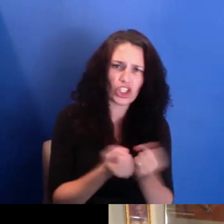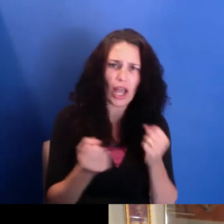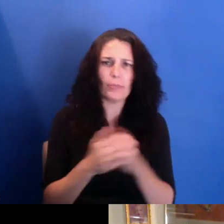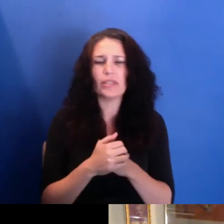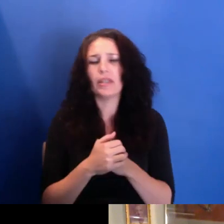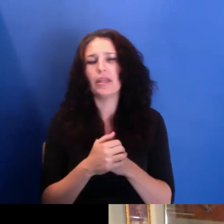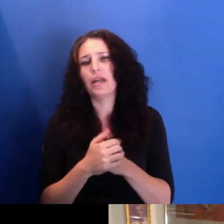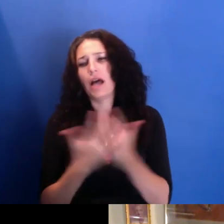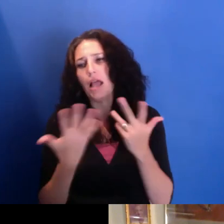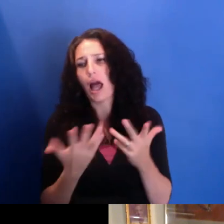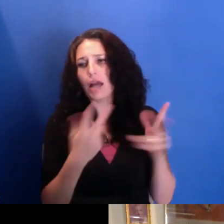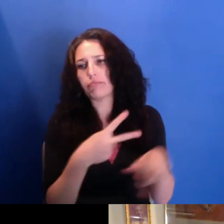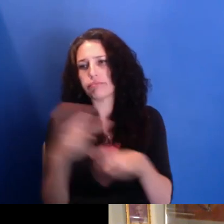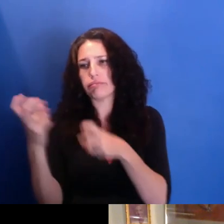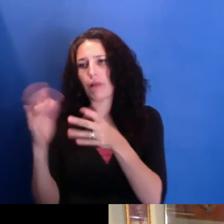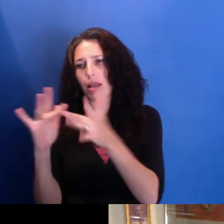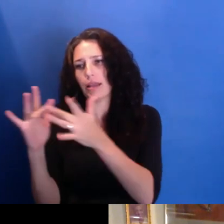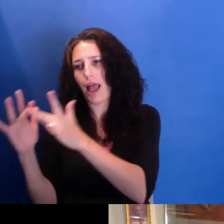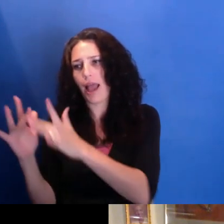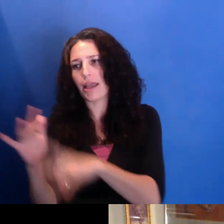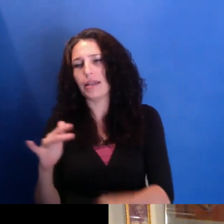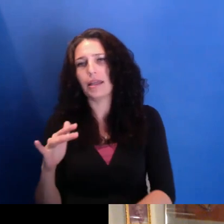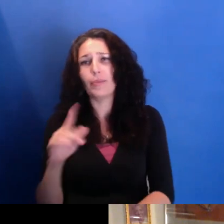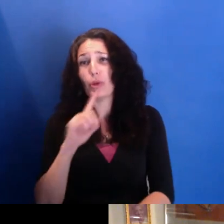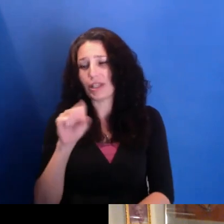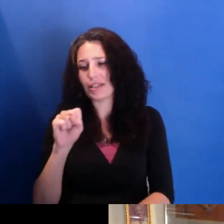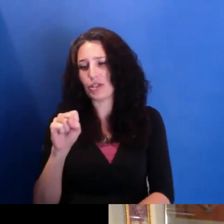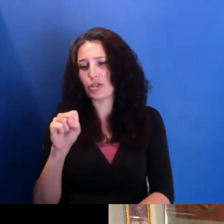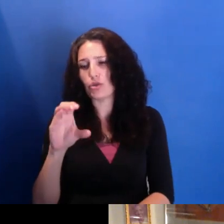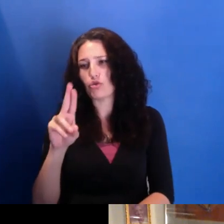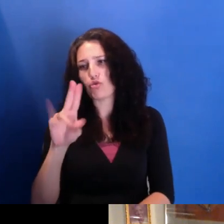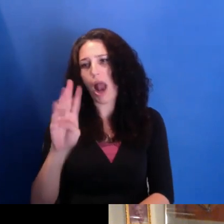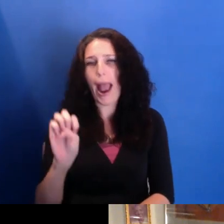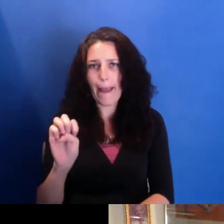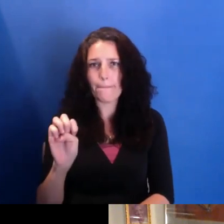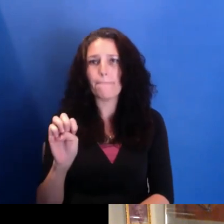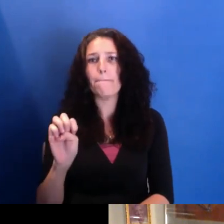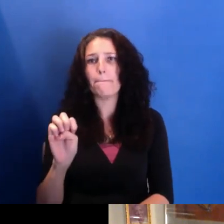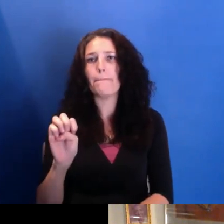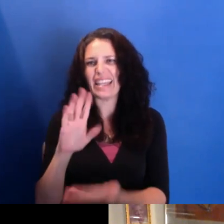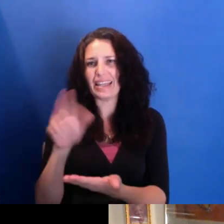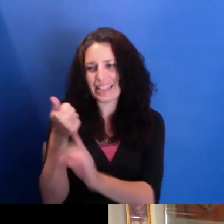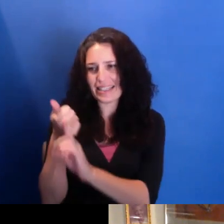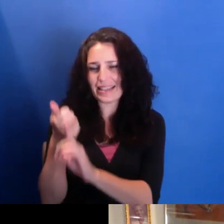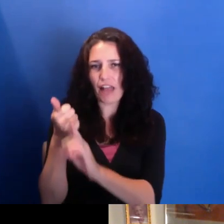So that's going on. But Scribe, you know, has really been about people.